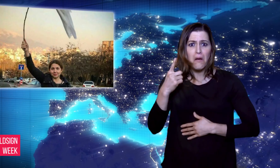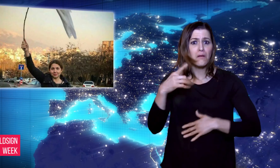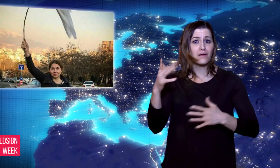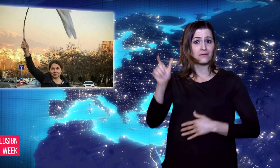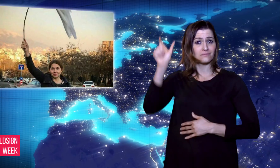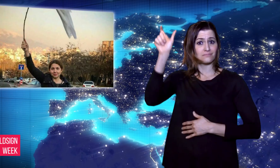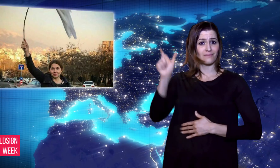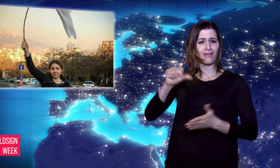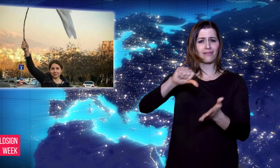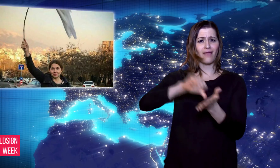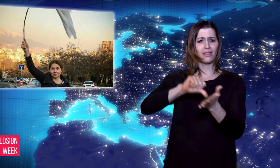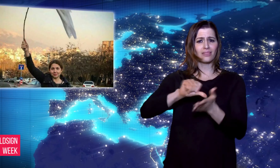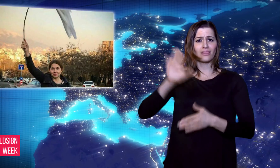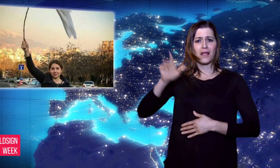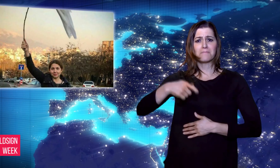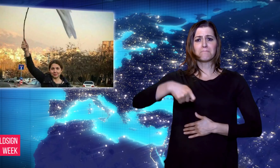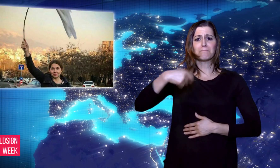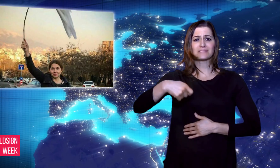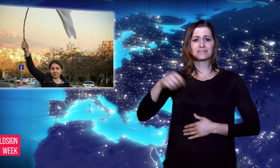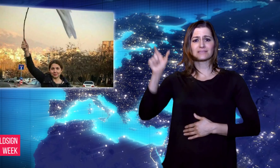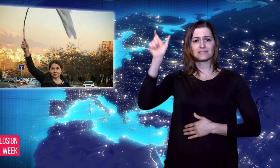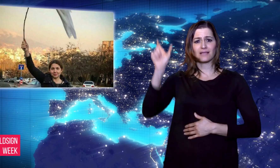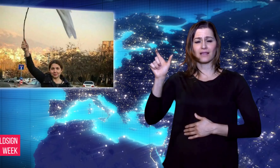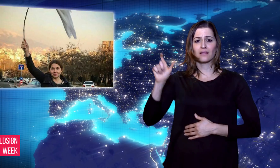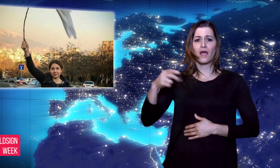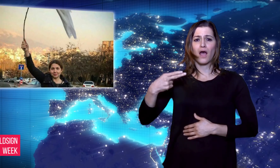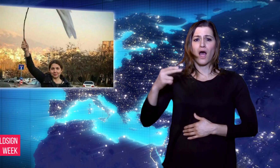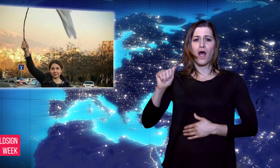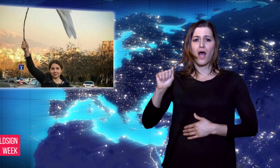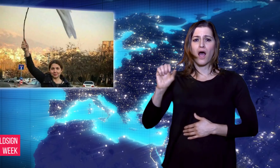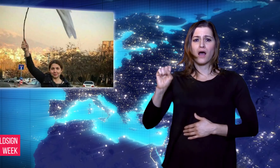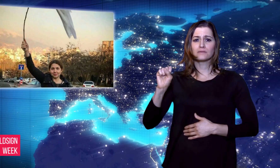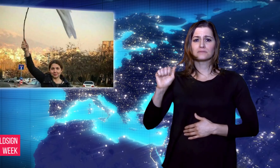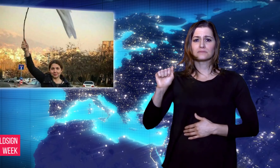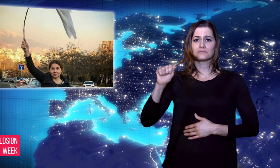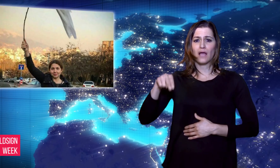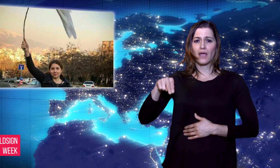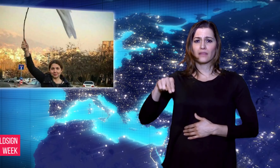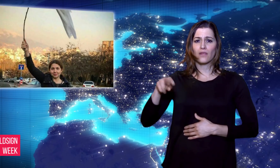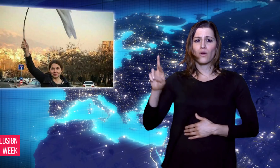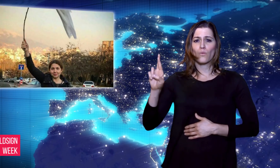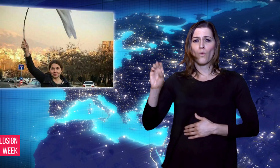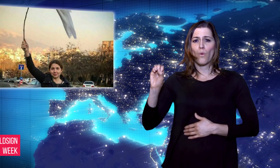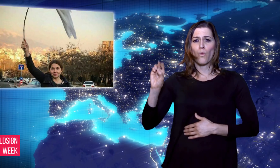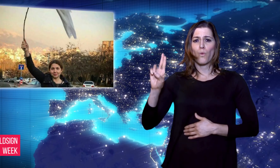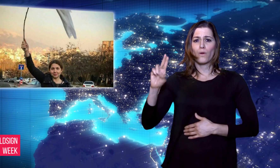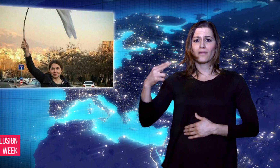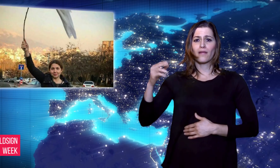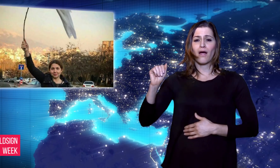dress code among law and order